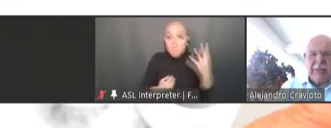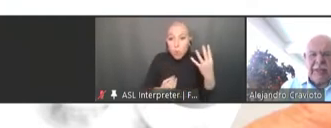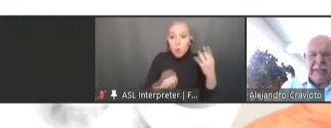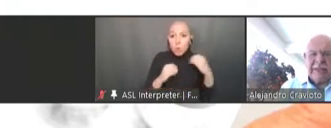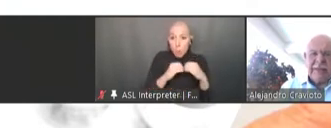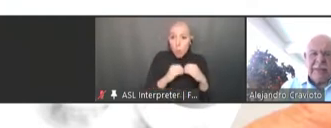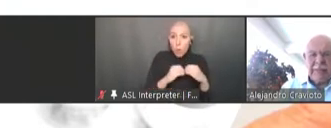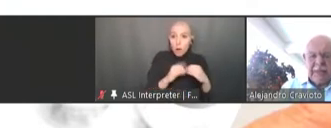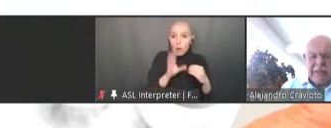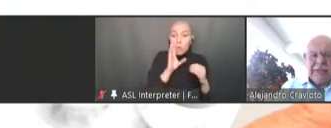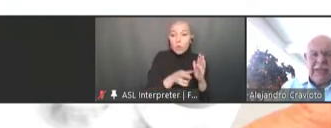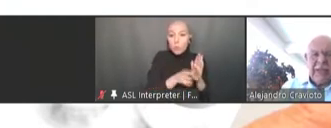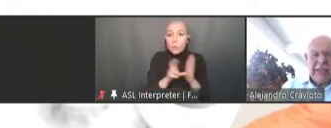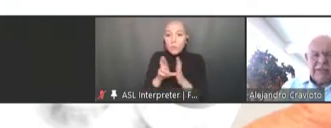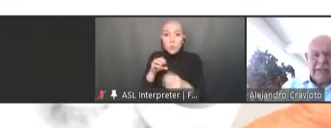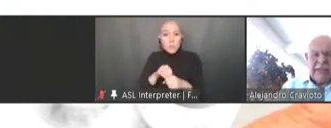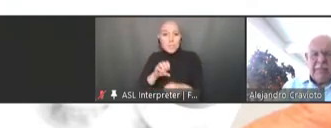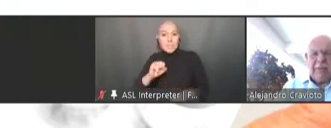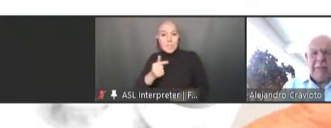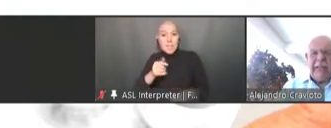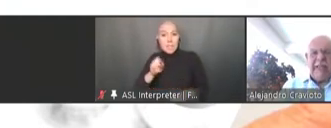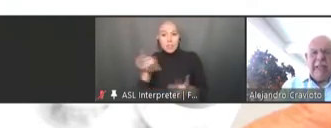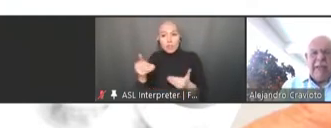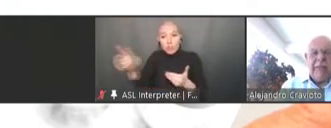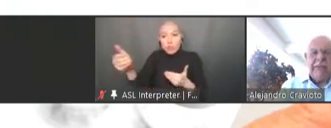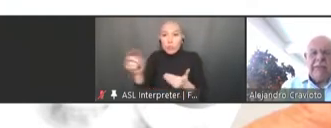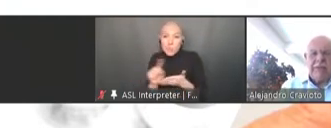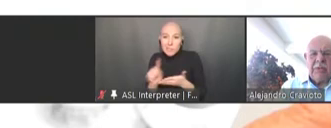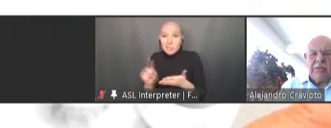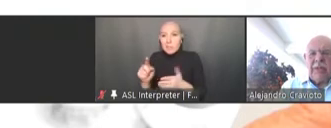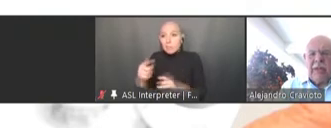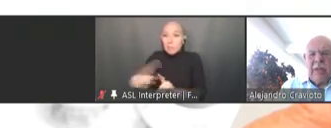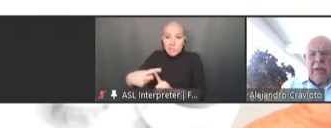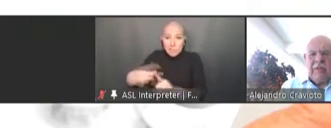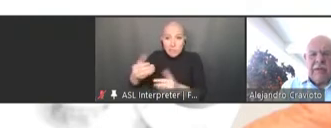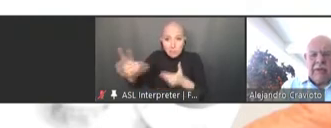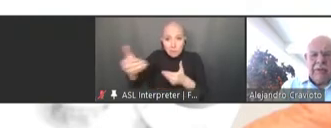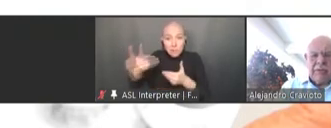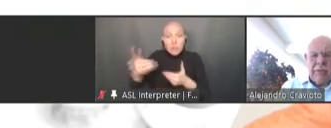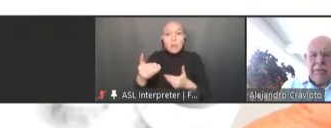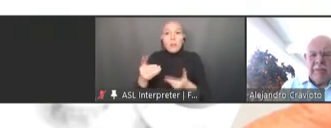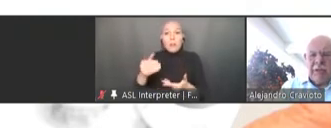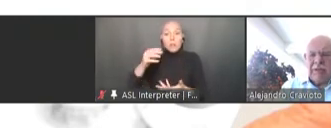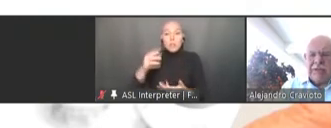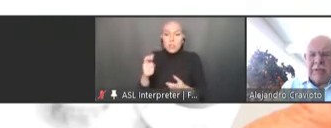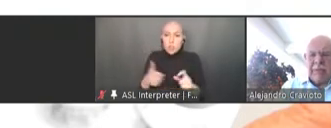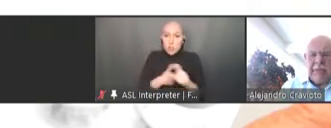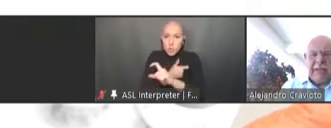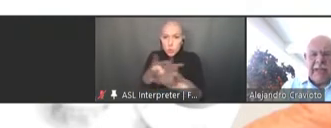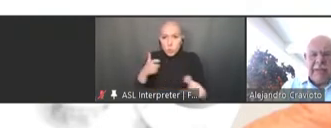weeks or months so that that will make a huge total of around 12 products that we'll be able